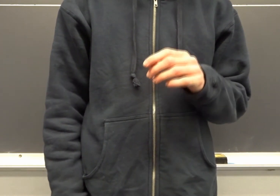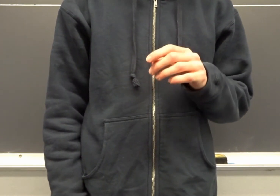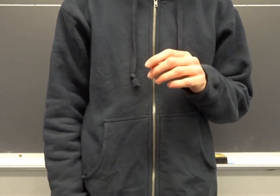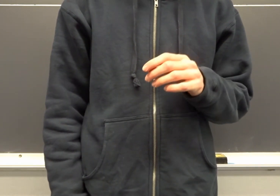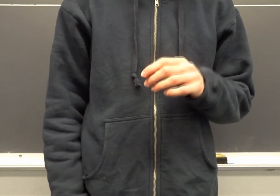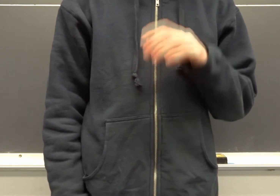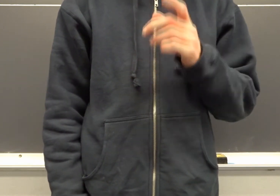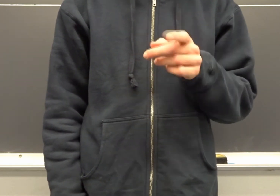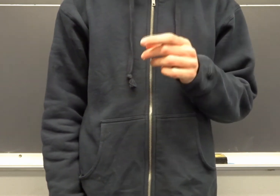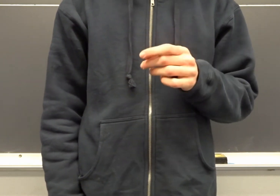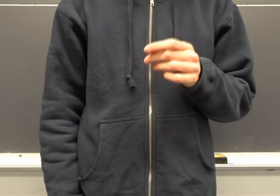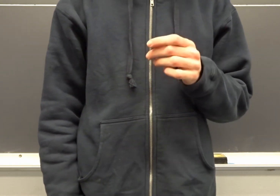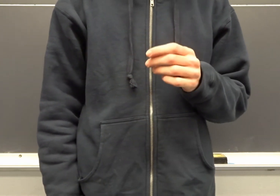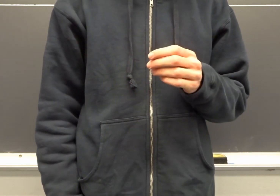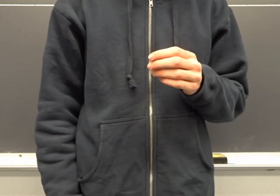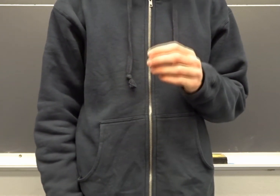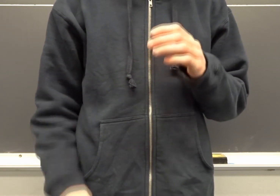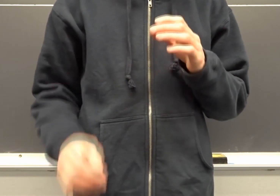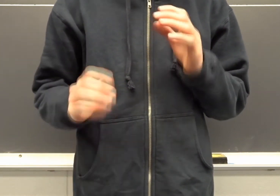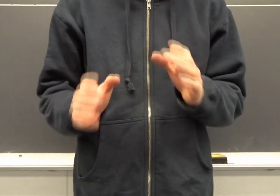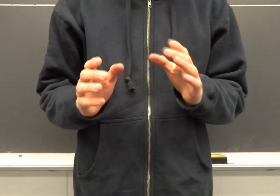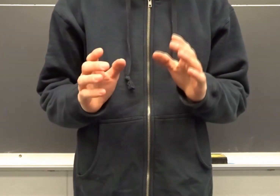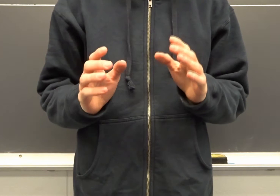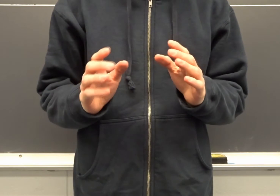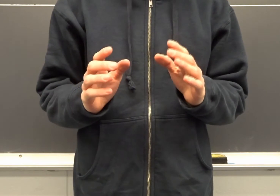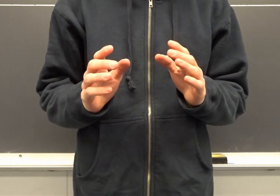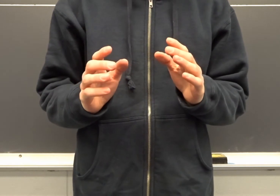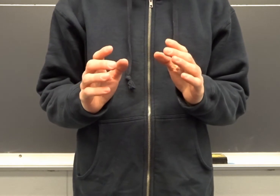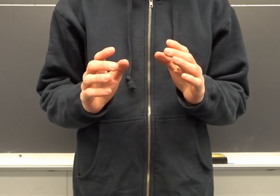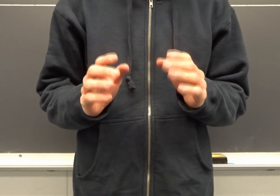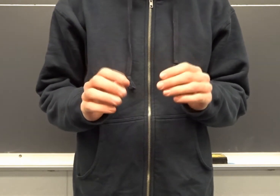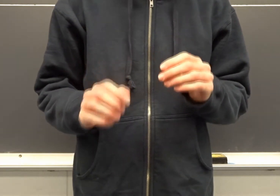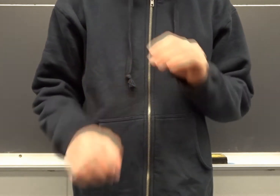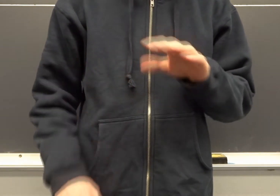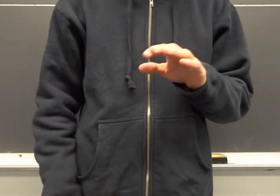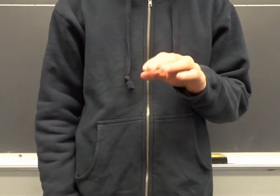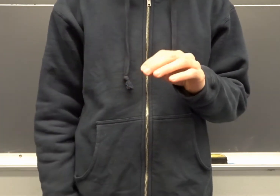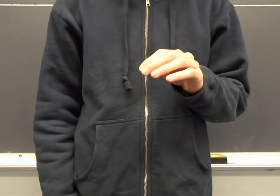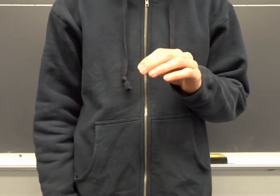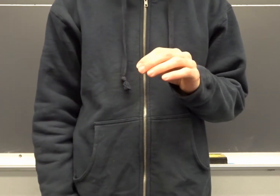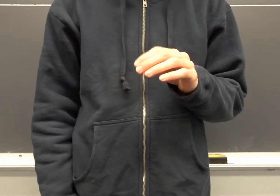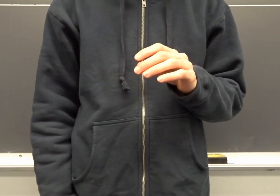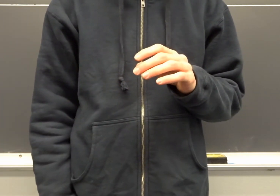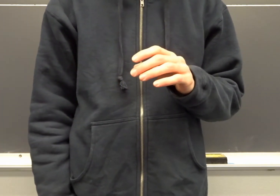Well I’m here to tell you that if you’re not in a secret relationship you’re doing it wrong.